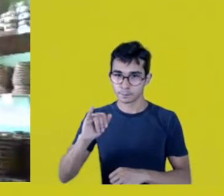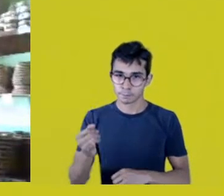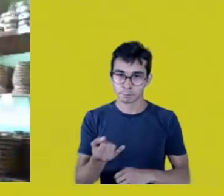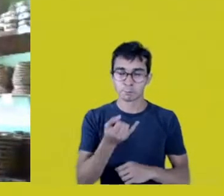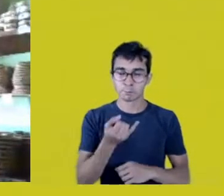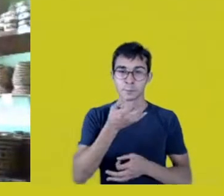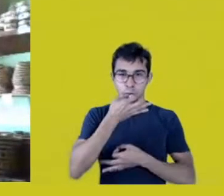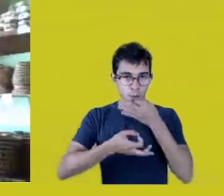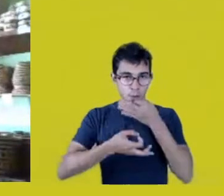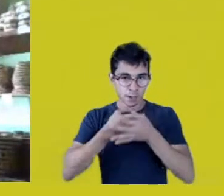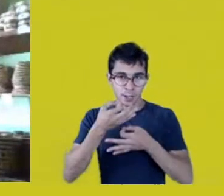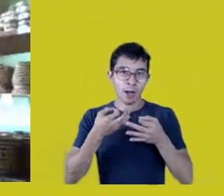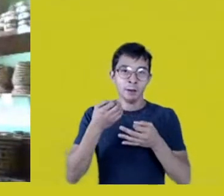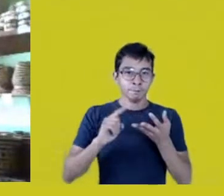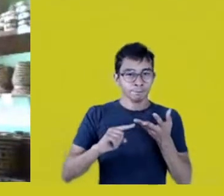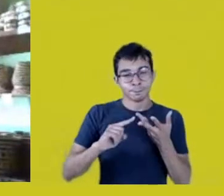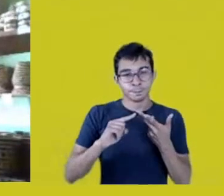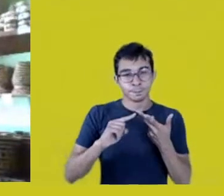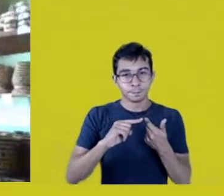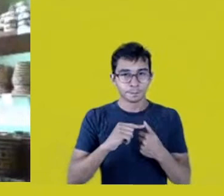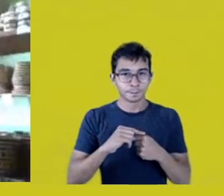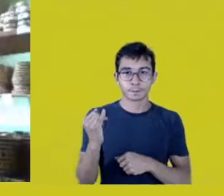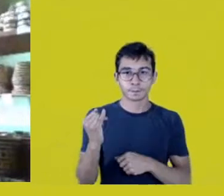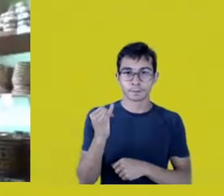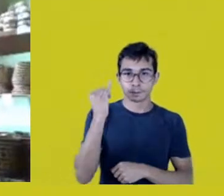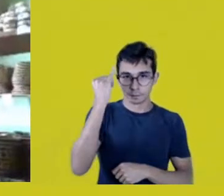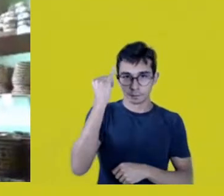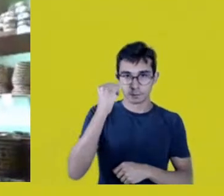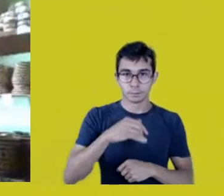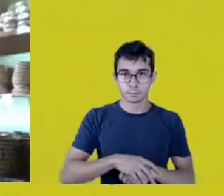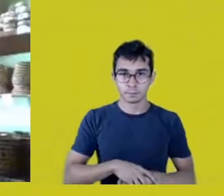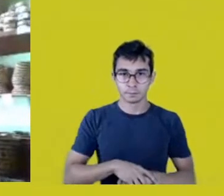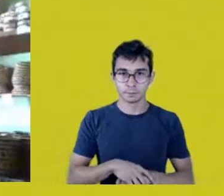because I think it’s very important, what we see here